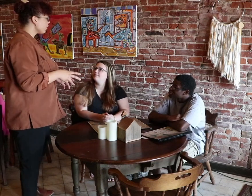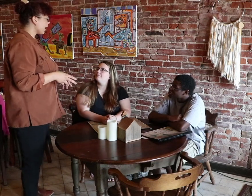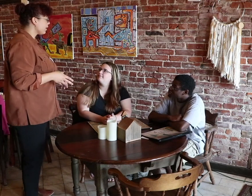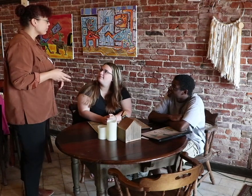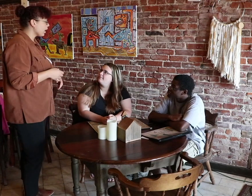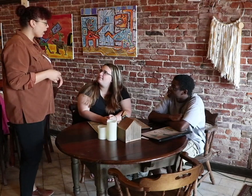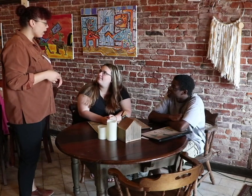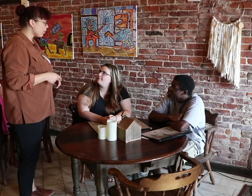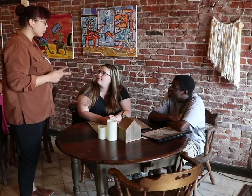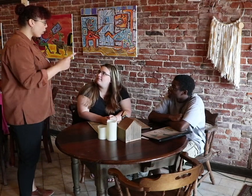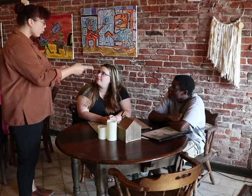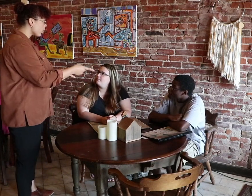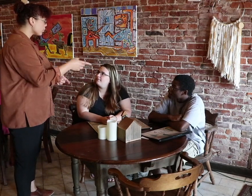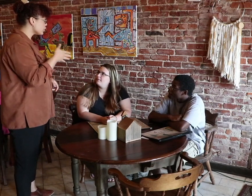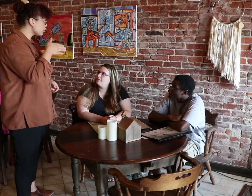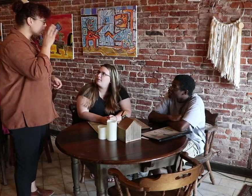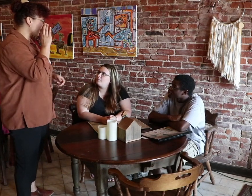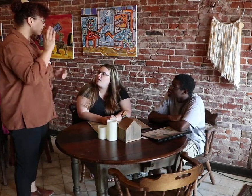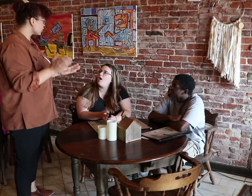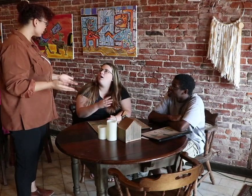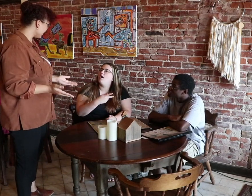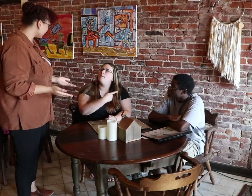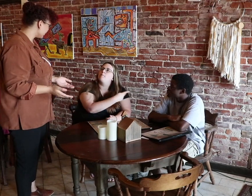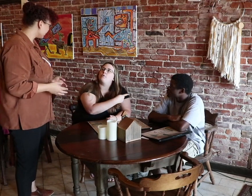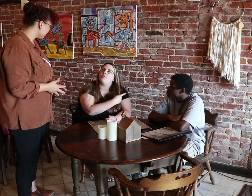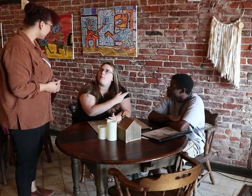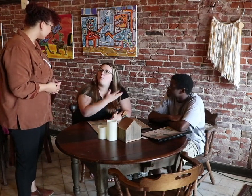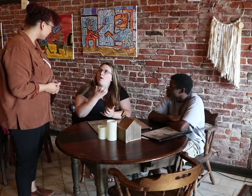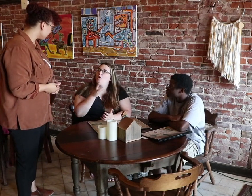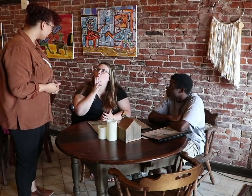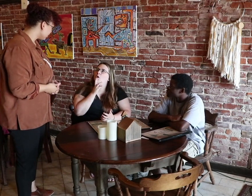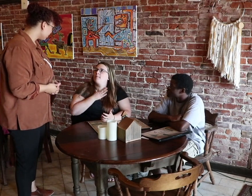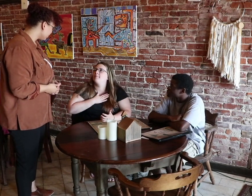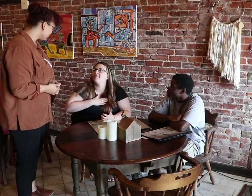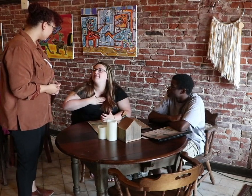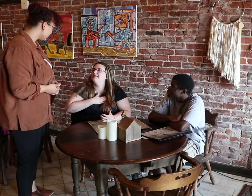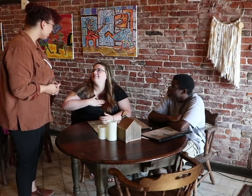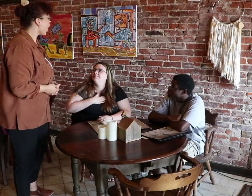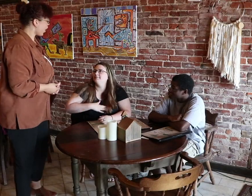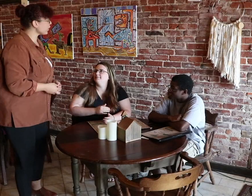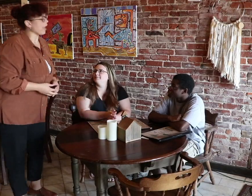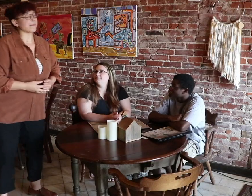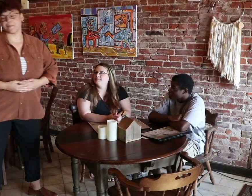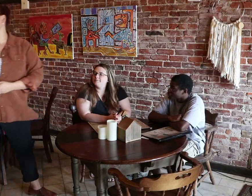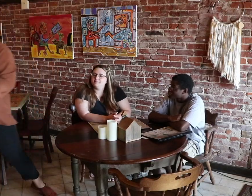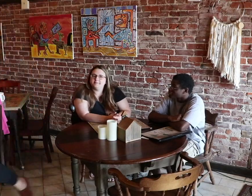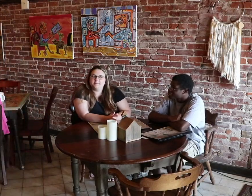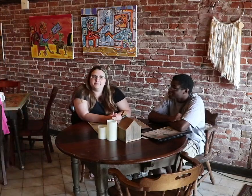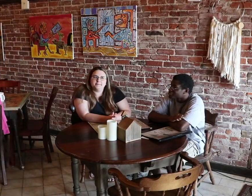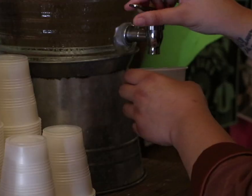Okay. (begins signing) What would you like to drink? (signing) We would like water, please. Okay.